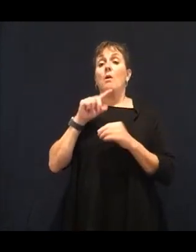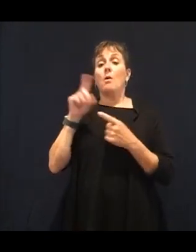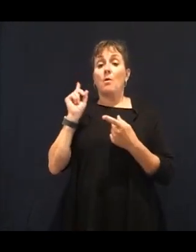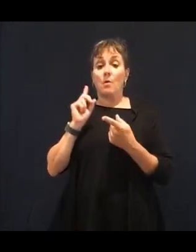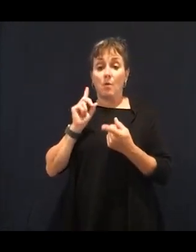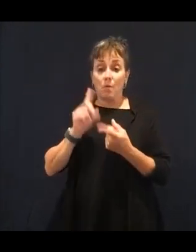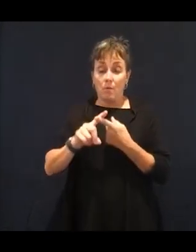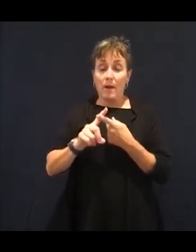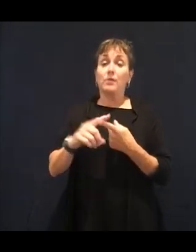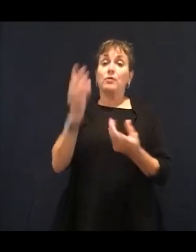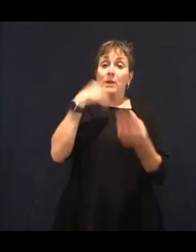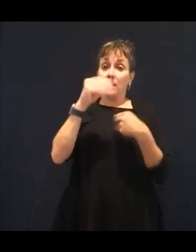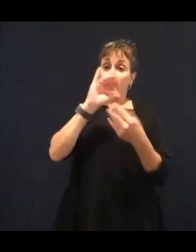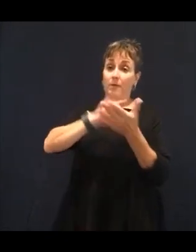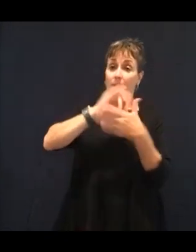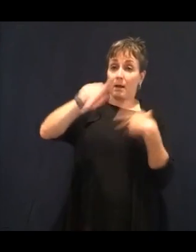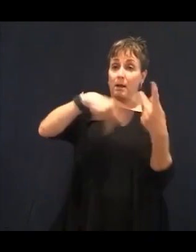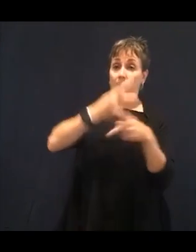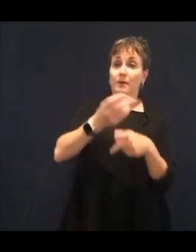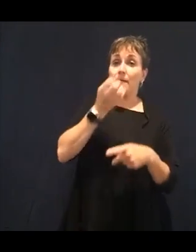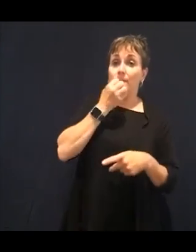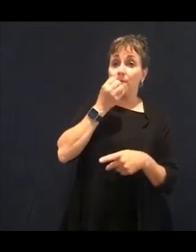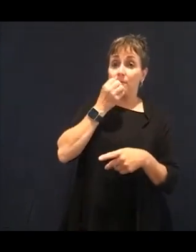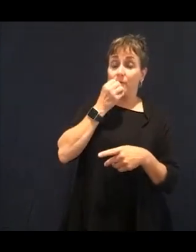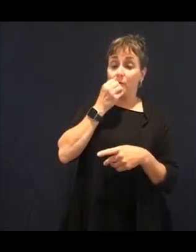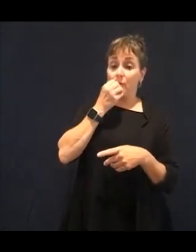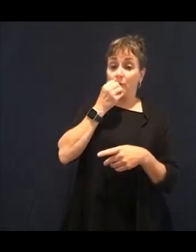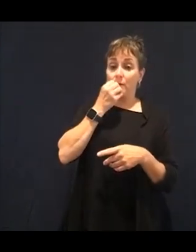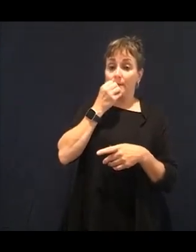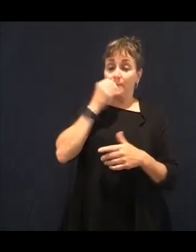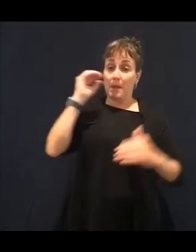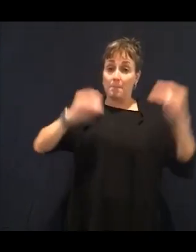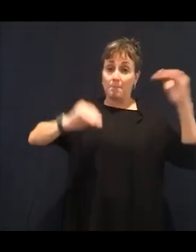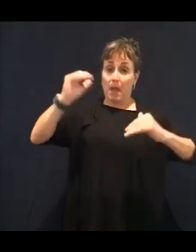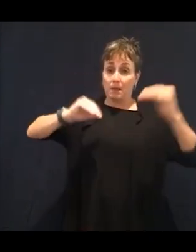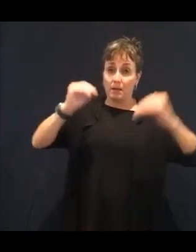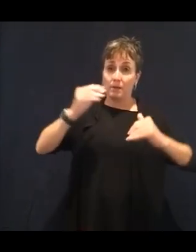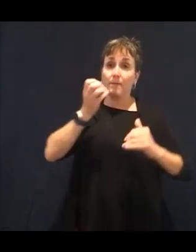here in the research that I have that I've been using with clients,